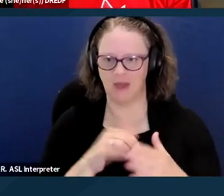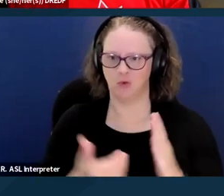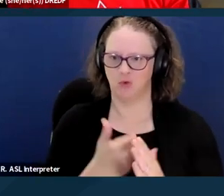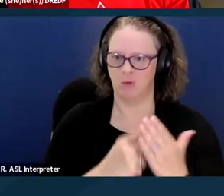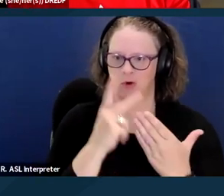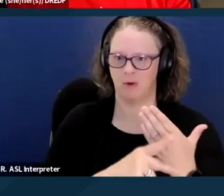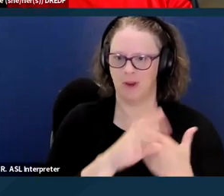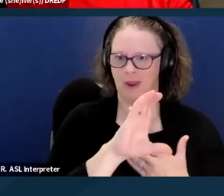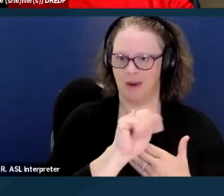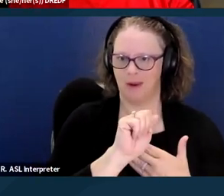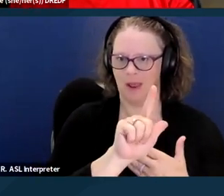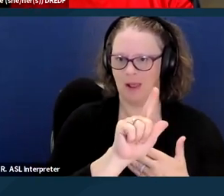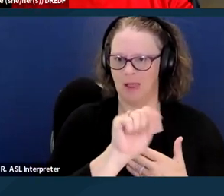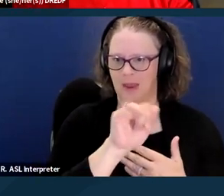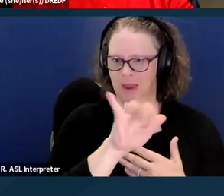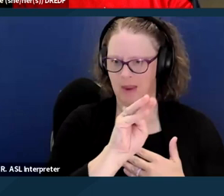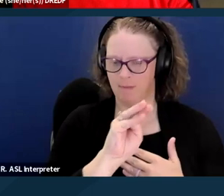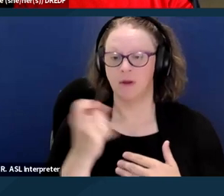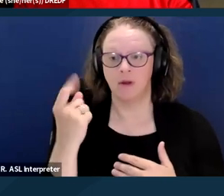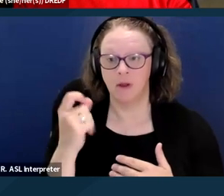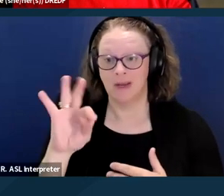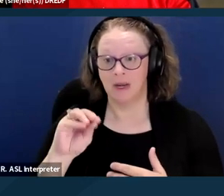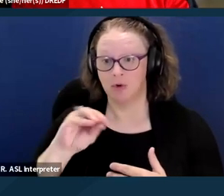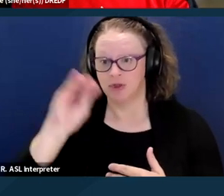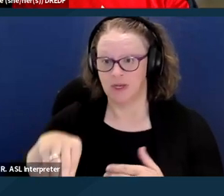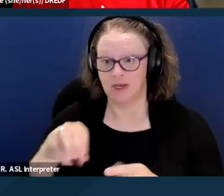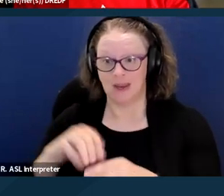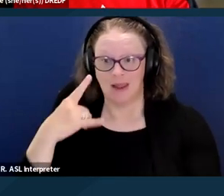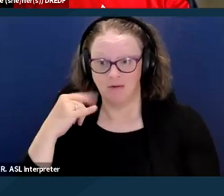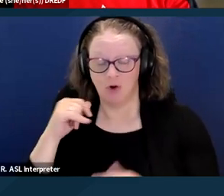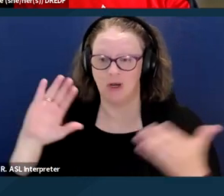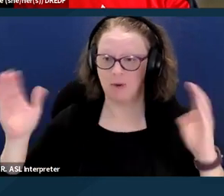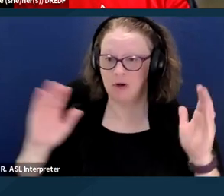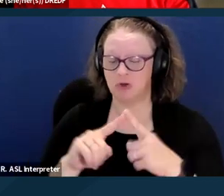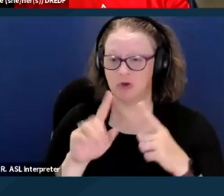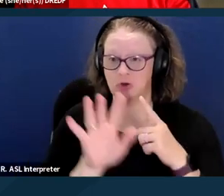And you'll note that, you know, 90% in California compares to about 74%